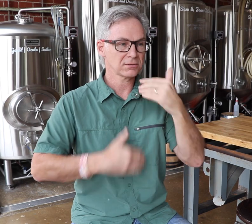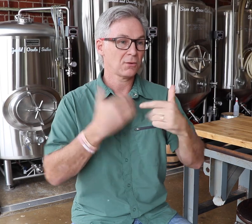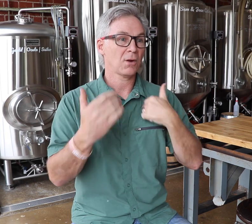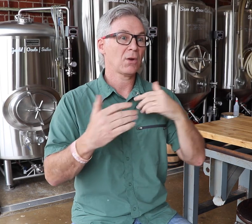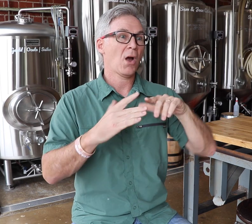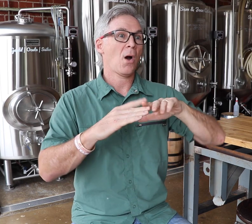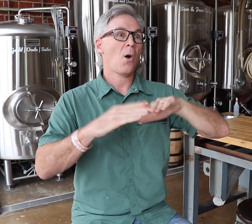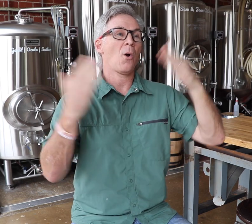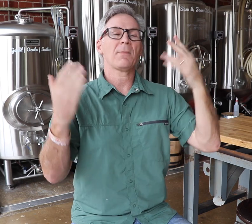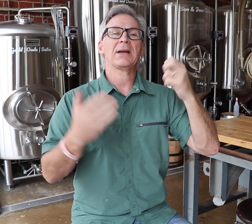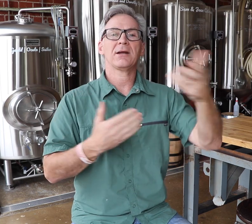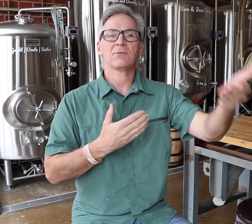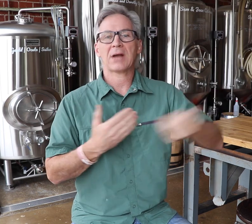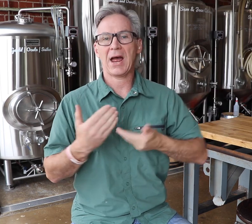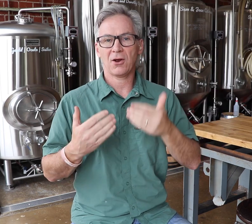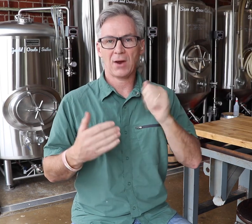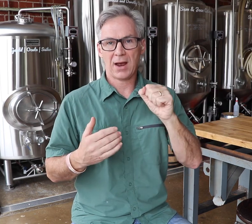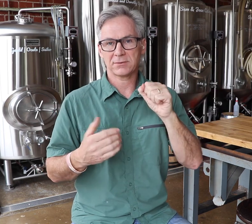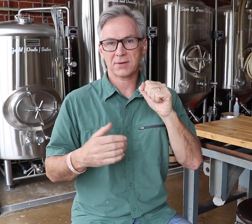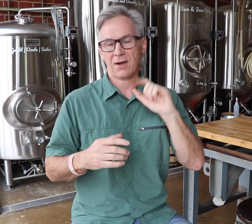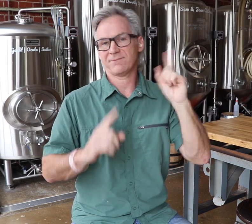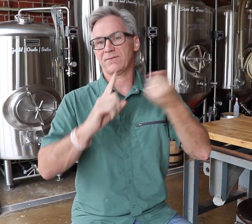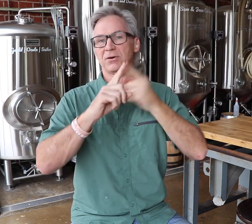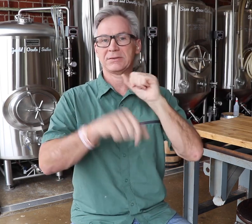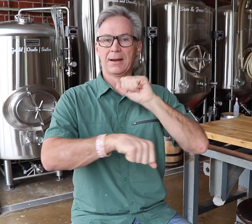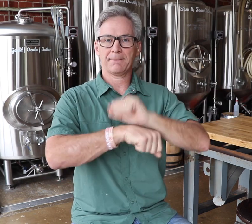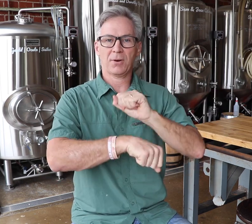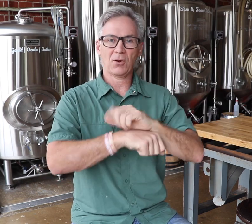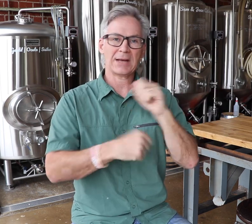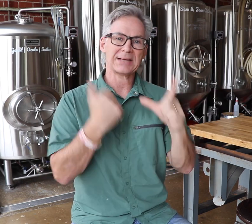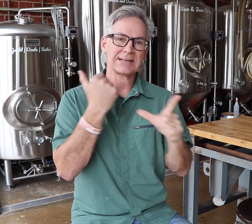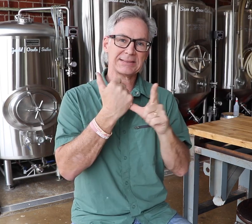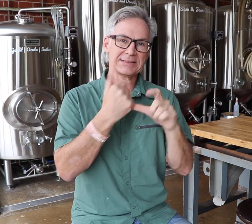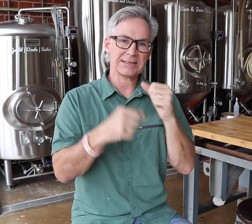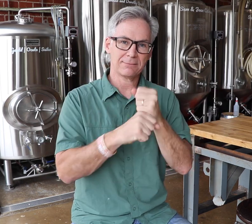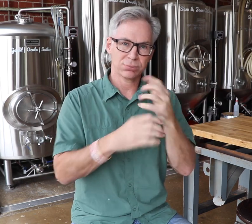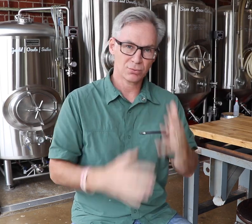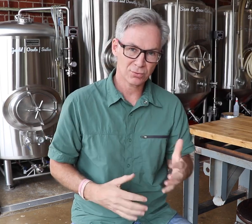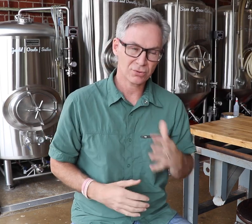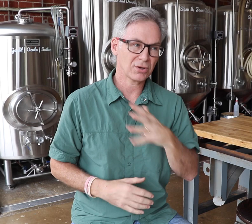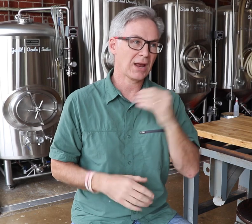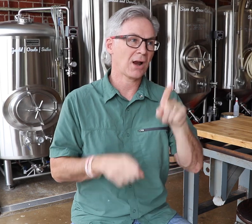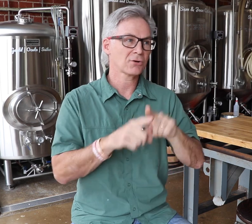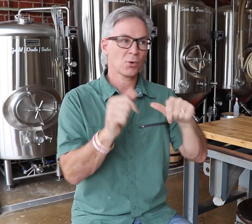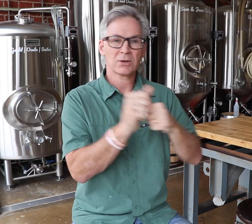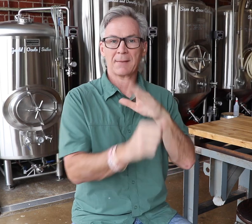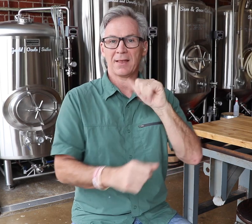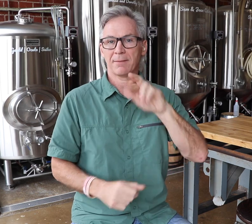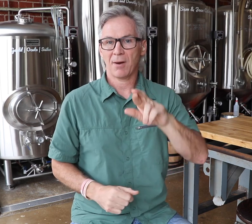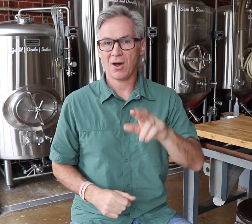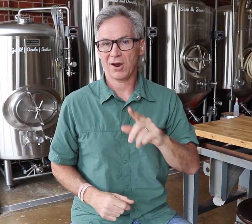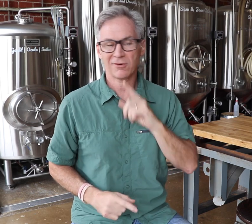Then when we opened the brewery, we decided to hire him as our first employee and an assistant brewer! He also works behind the bar.